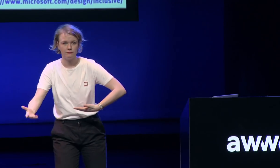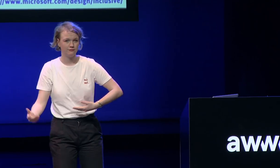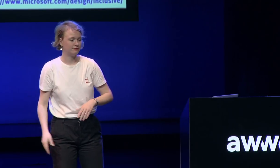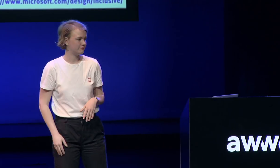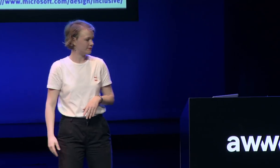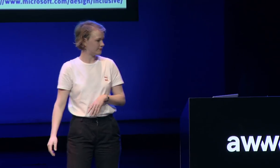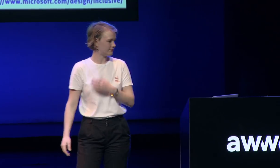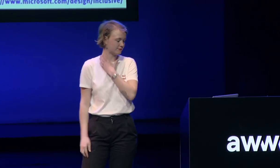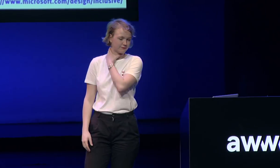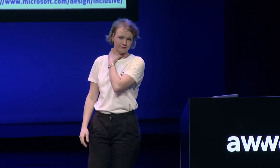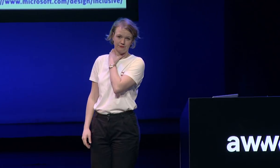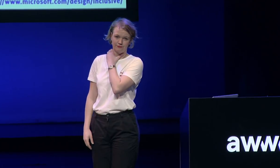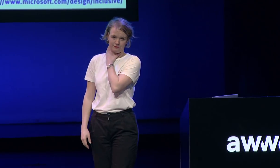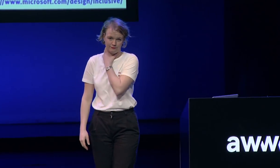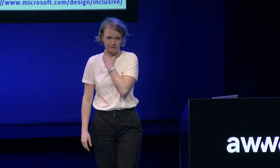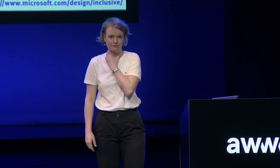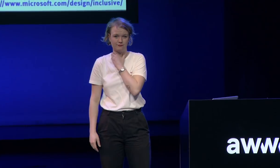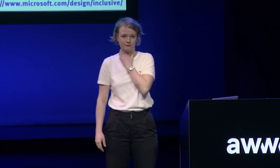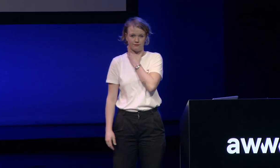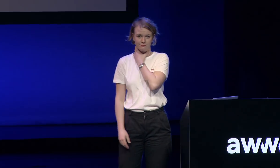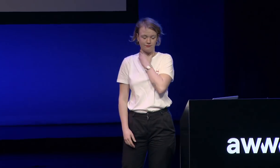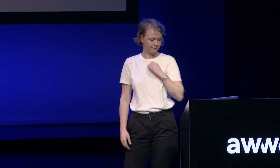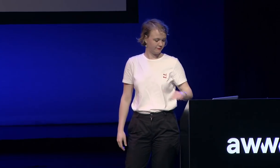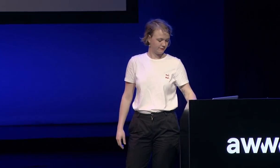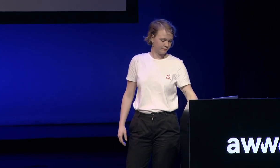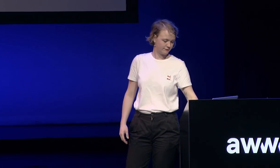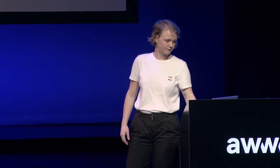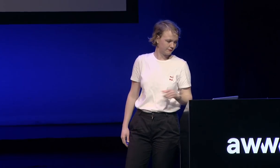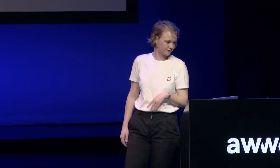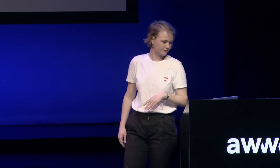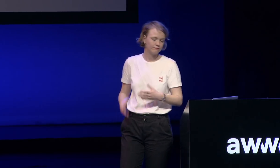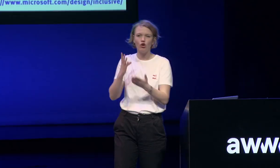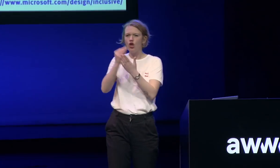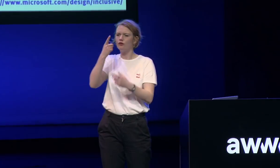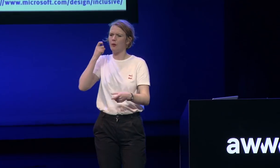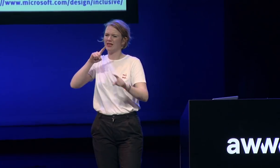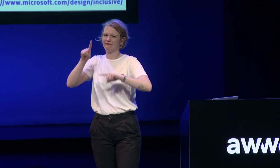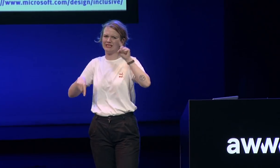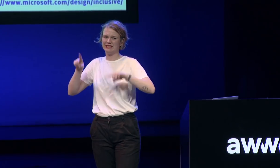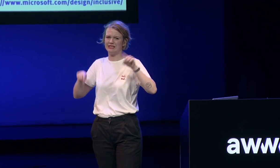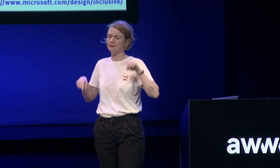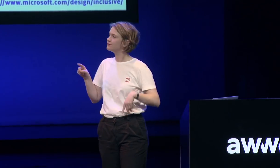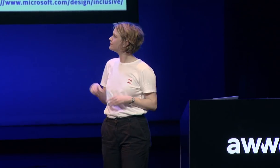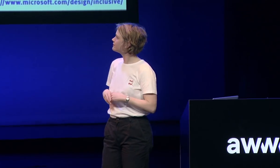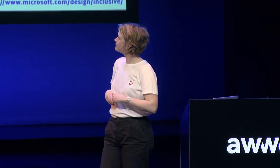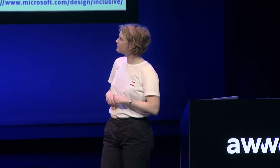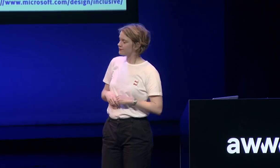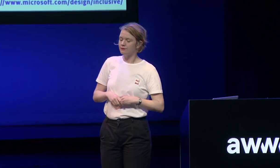on your arm you have to do one things with one hand so well it's important to